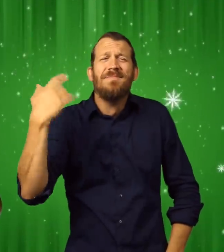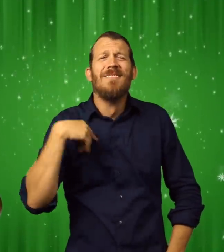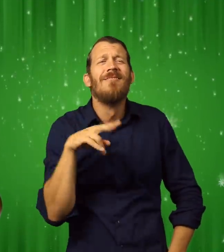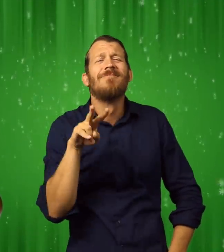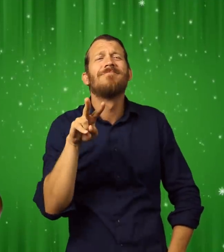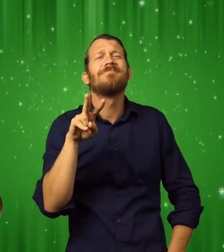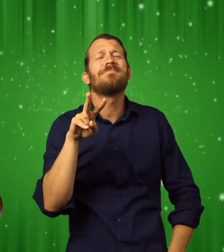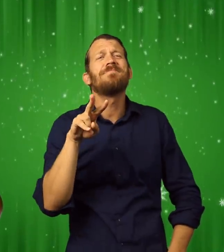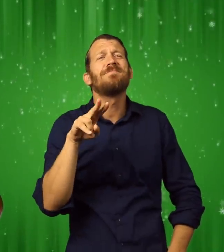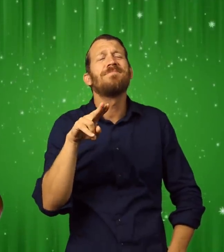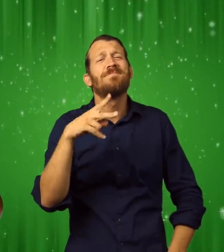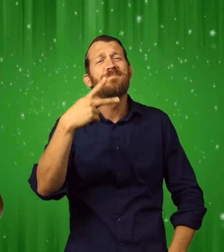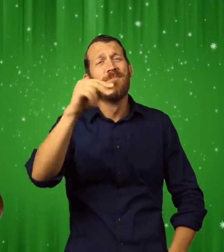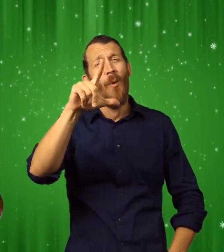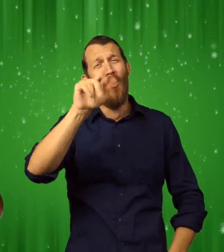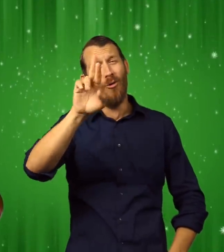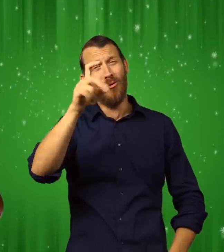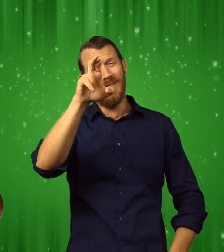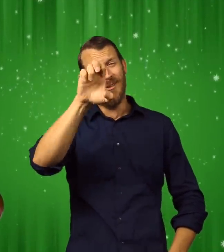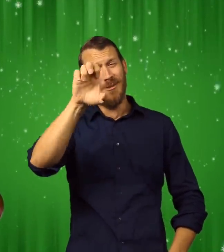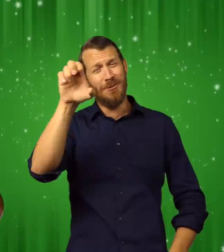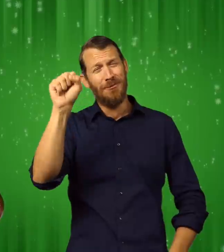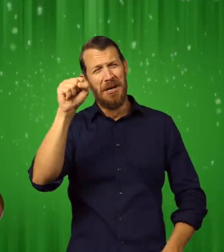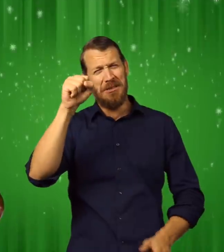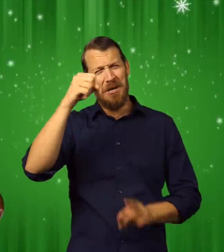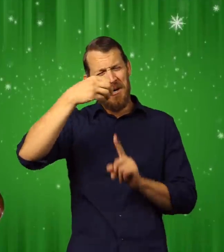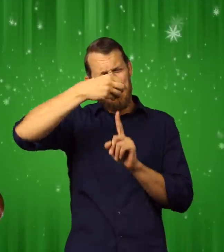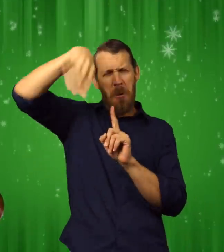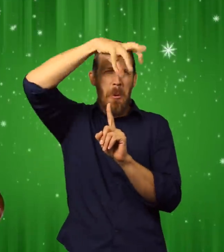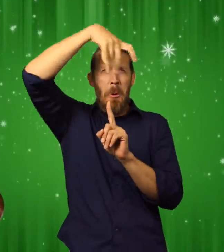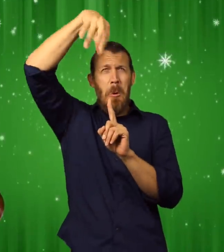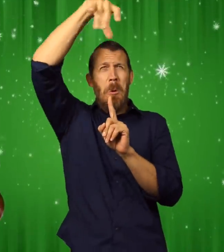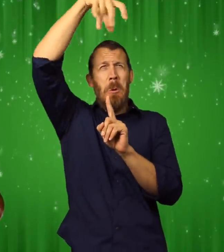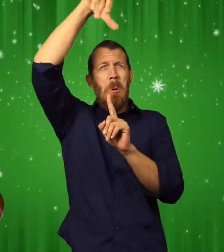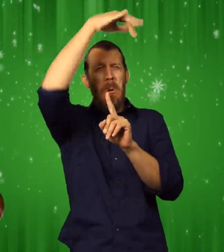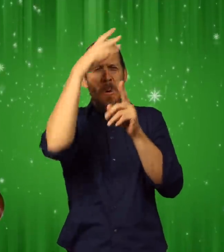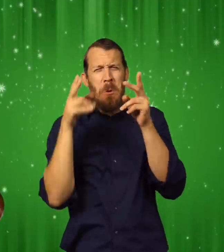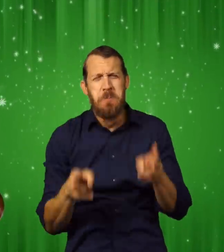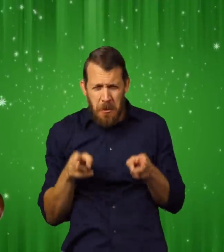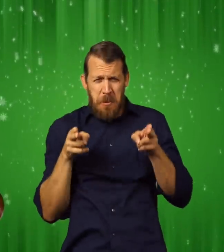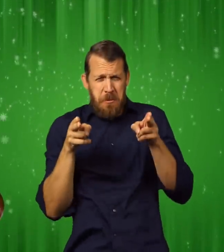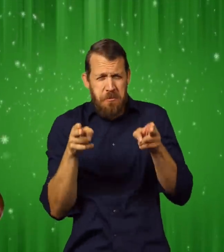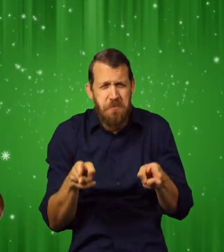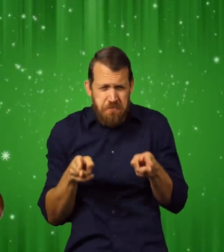The Polar Express let out a loud blast from its whistle and sped away.